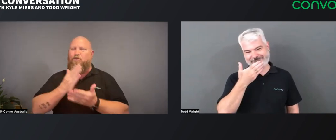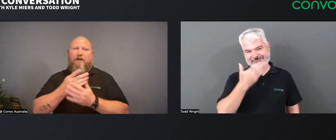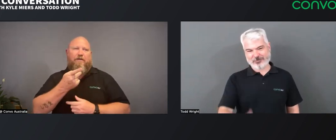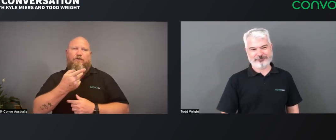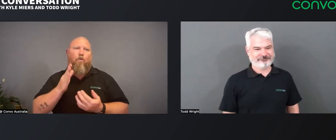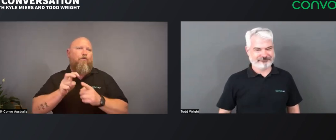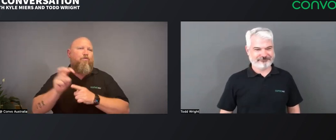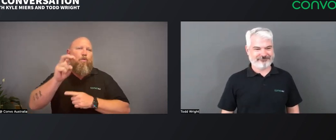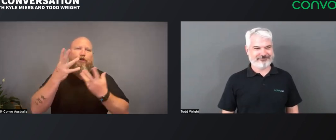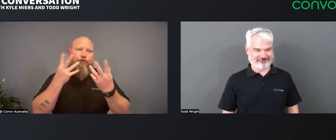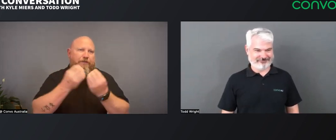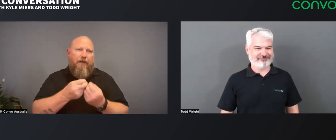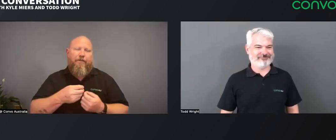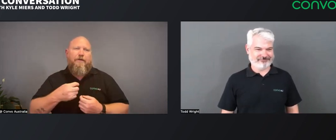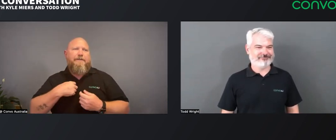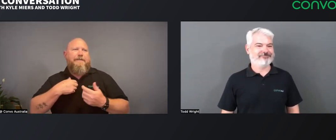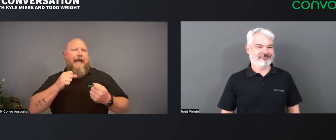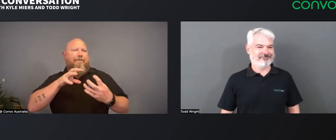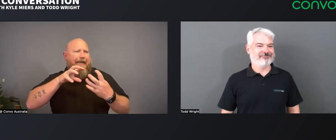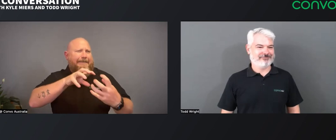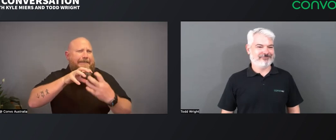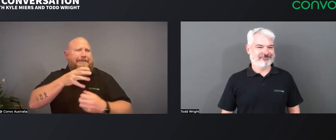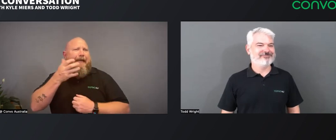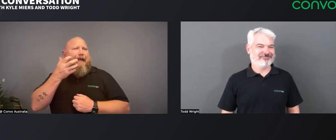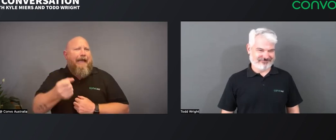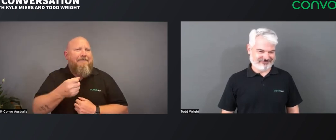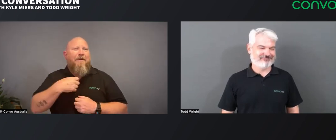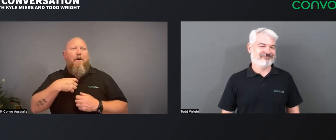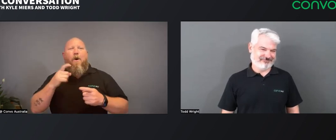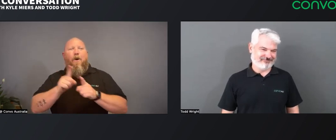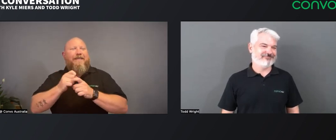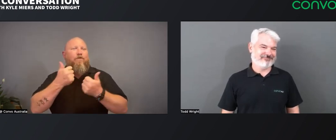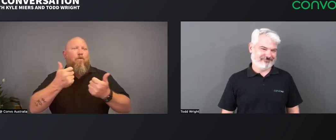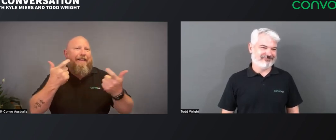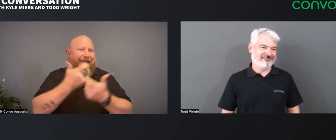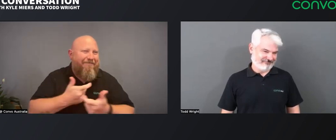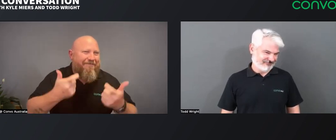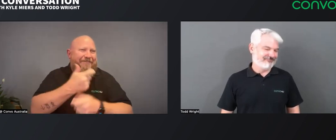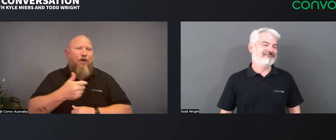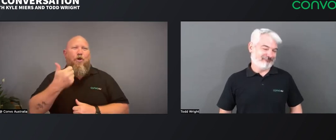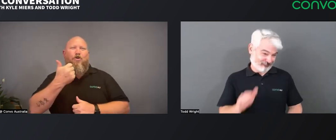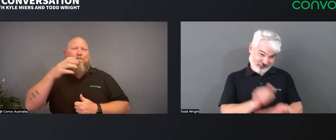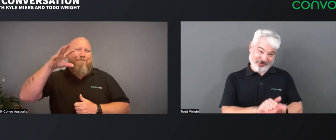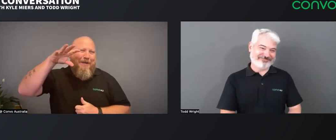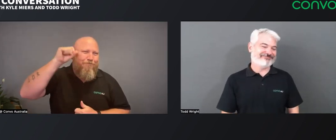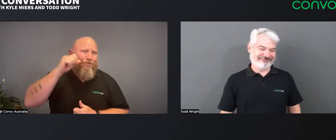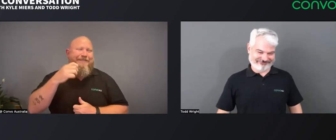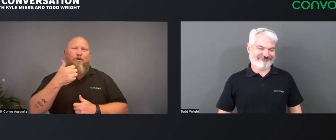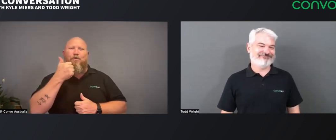that this journey we've been on together, you know we've had robust conversations, we've had great laughs along the way, and have wonderful memories.